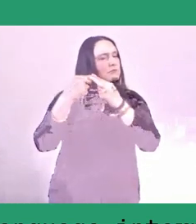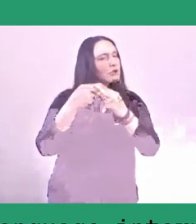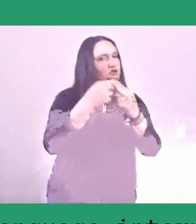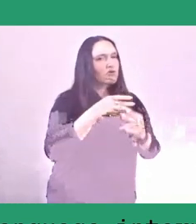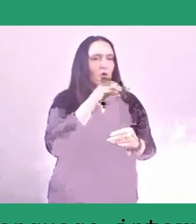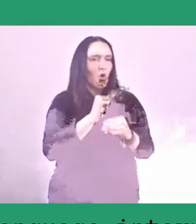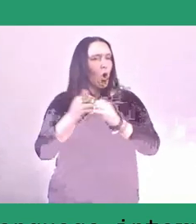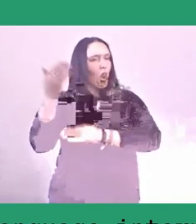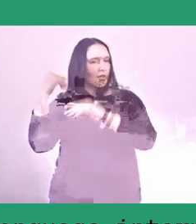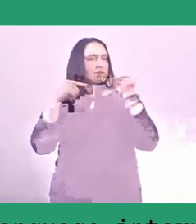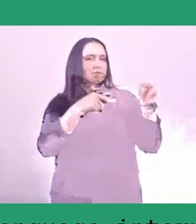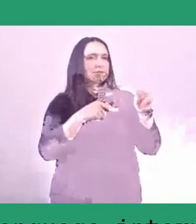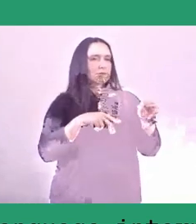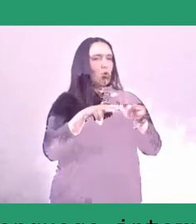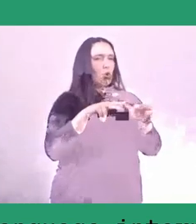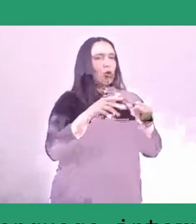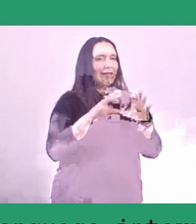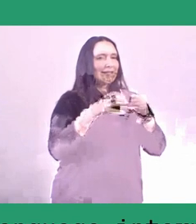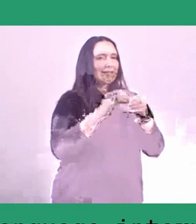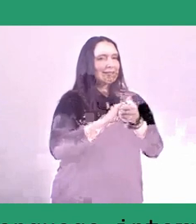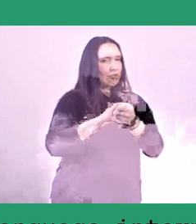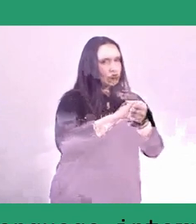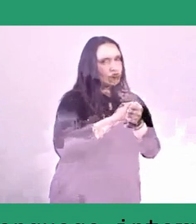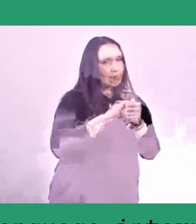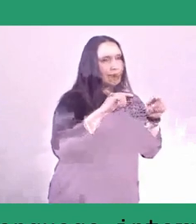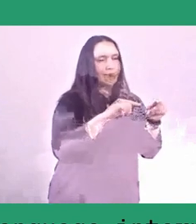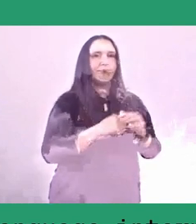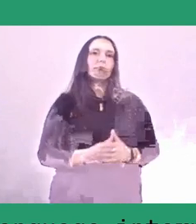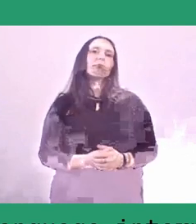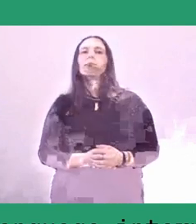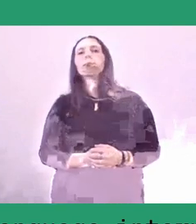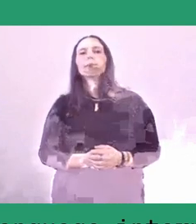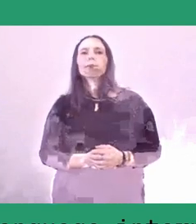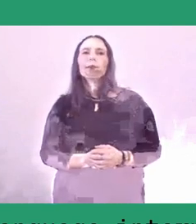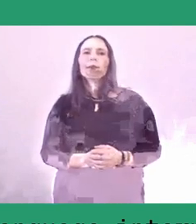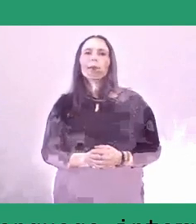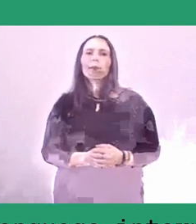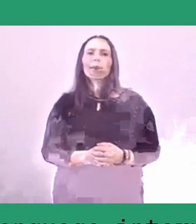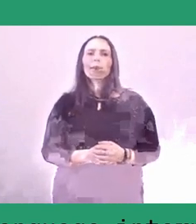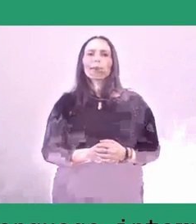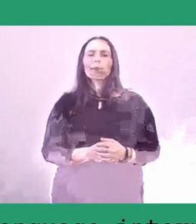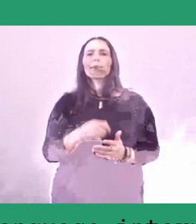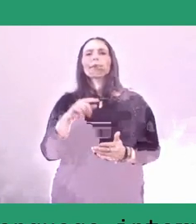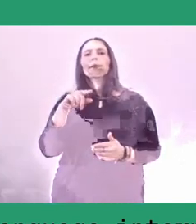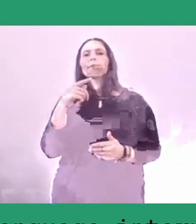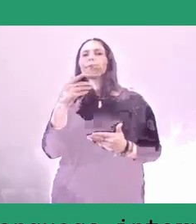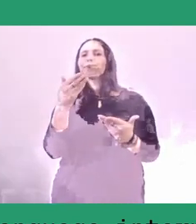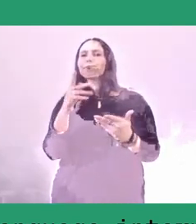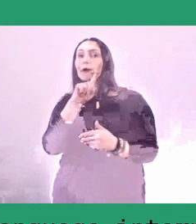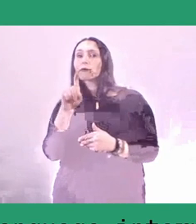Also the next question is to both Melani and also to Armin.